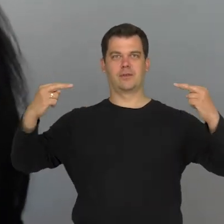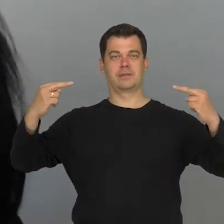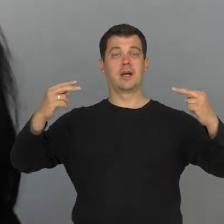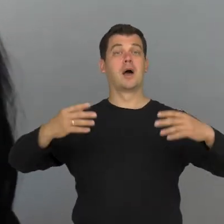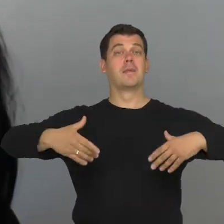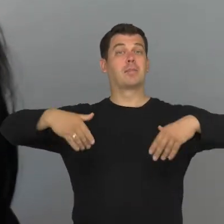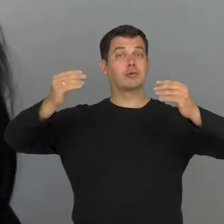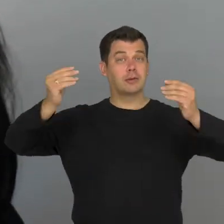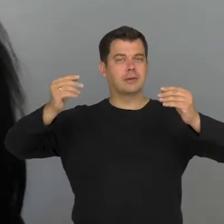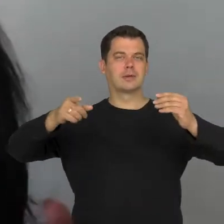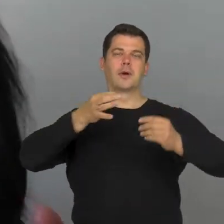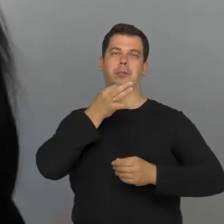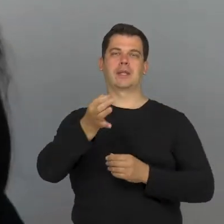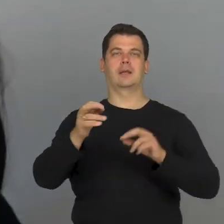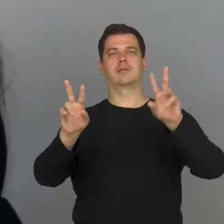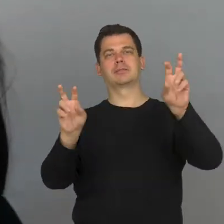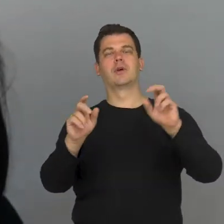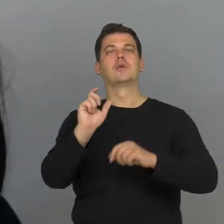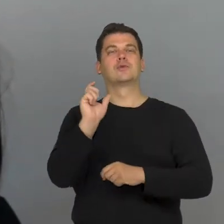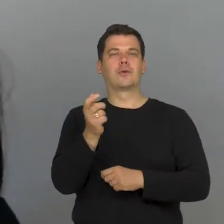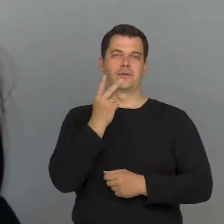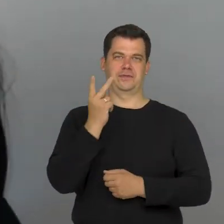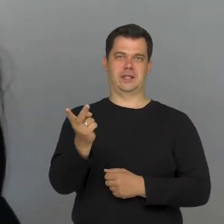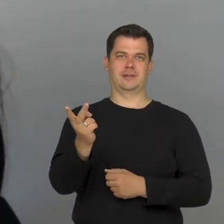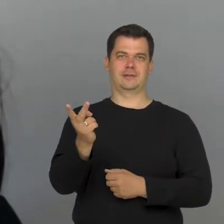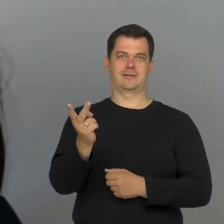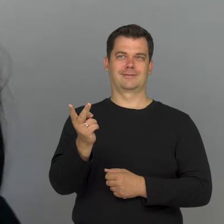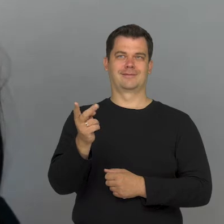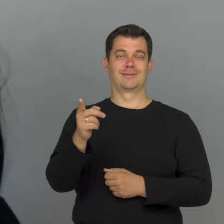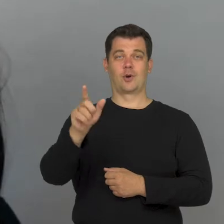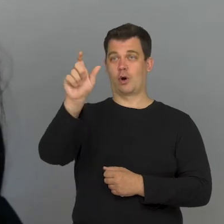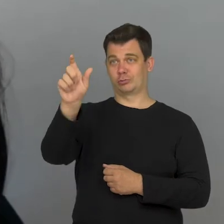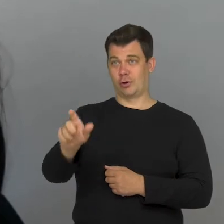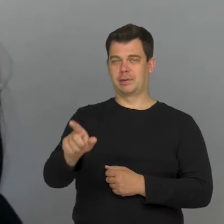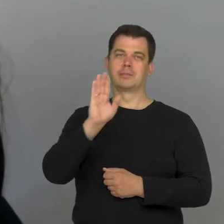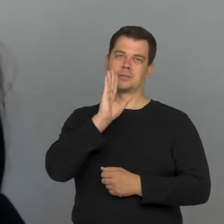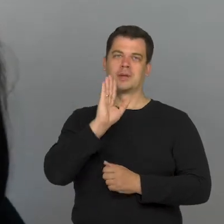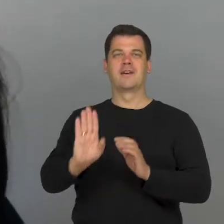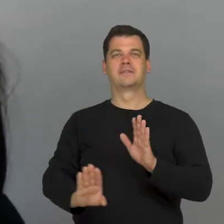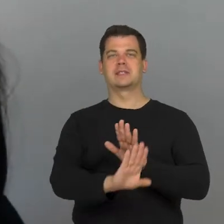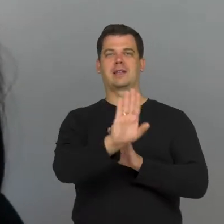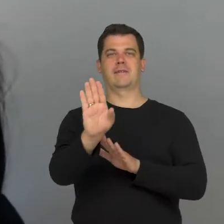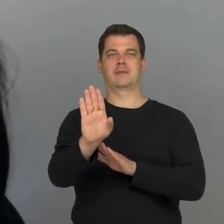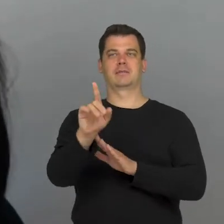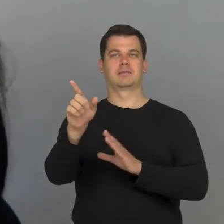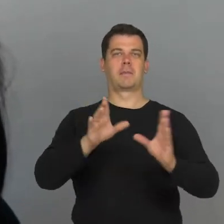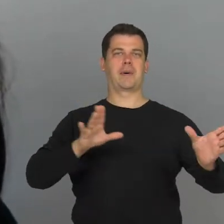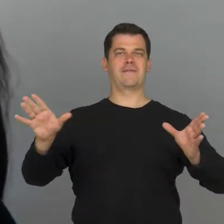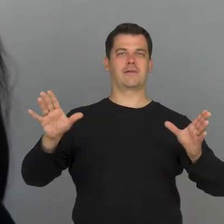and we present images in a form of actors for the descriptions.